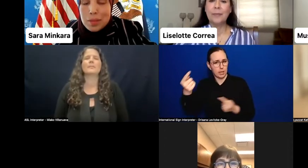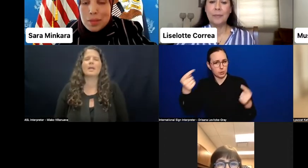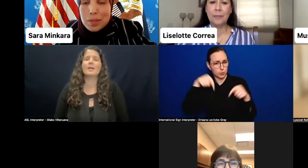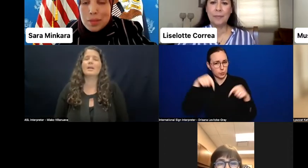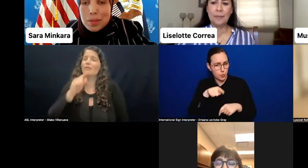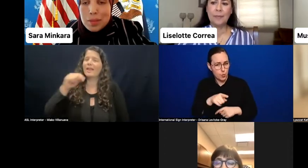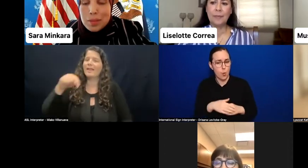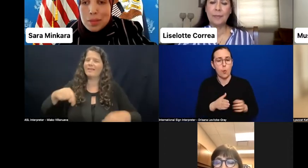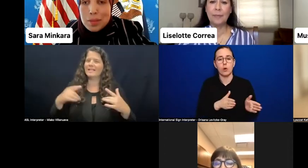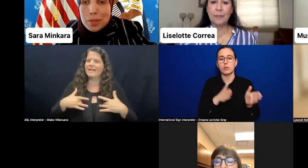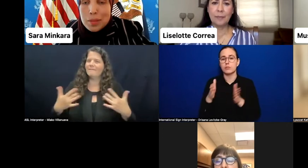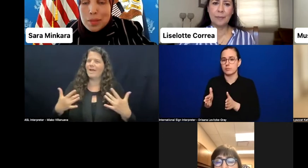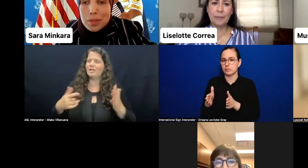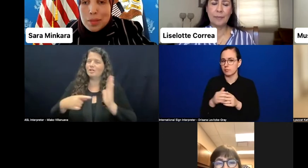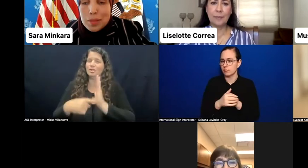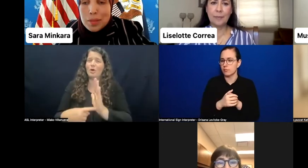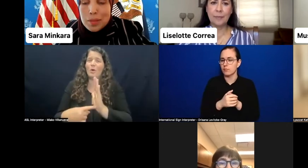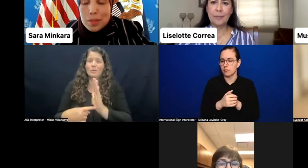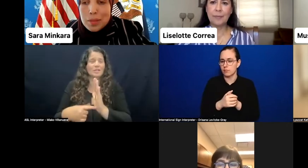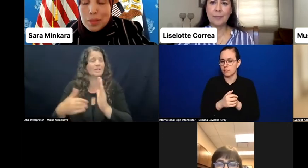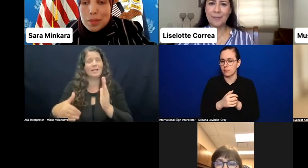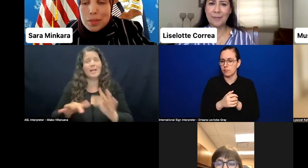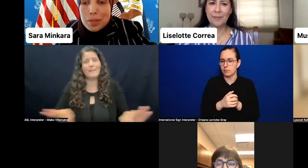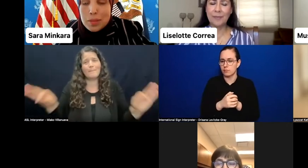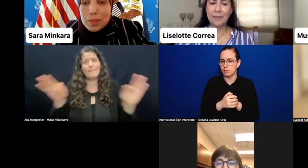the need for inclusive, accessible democracies